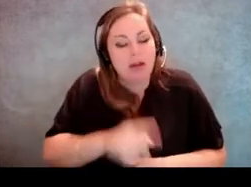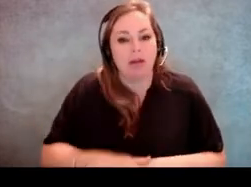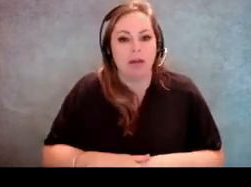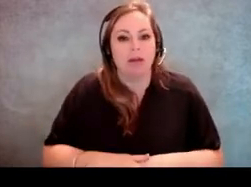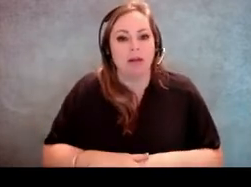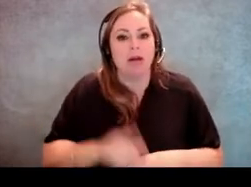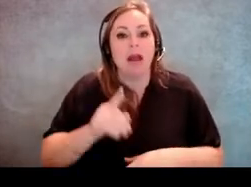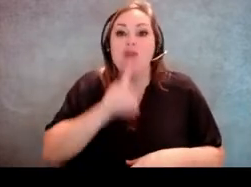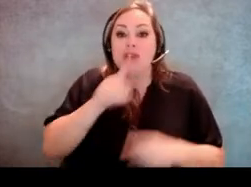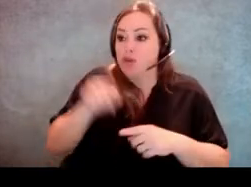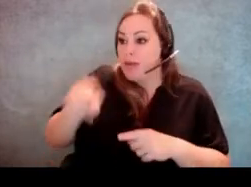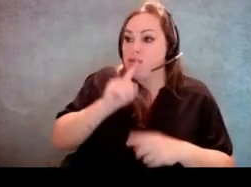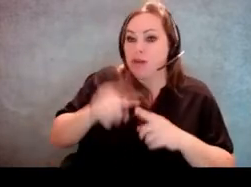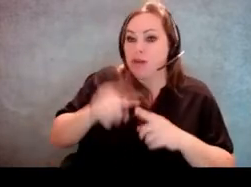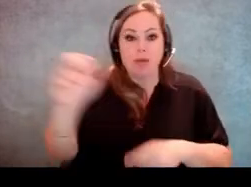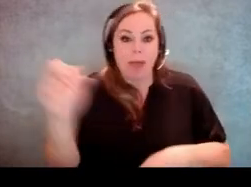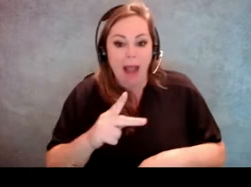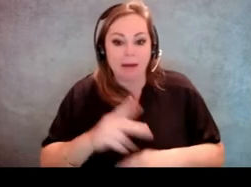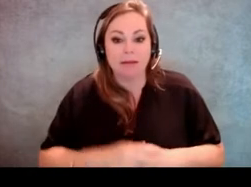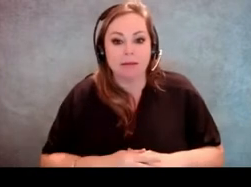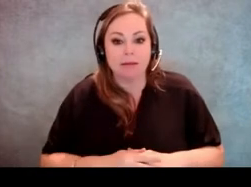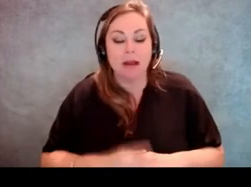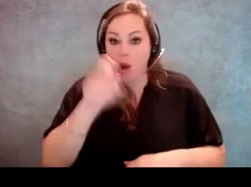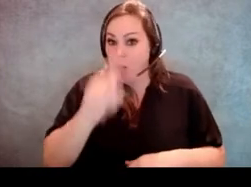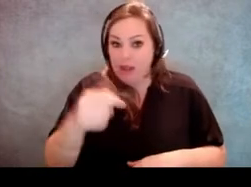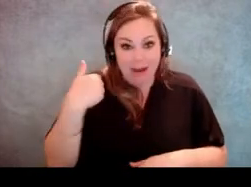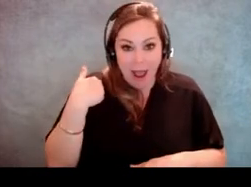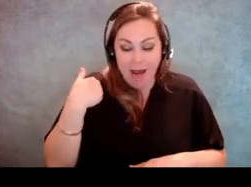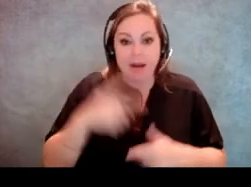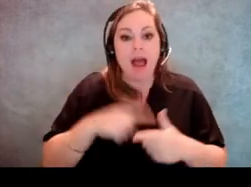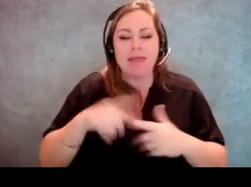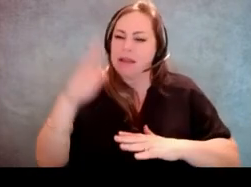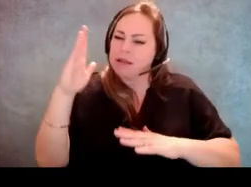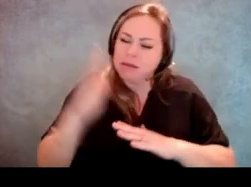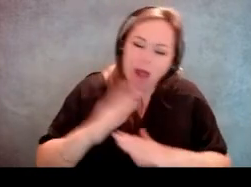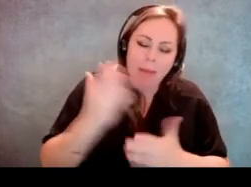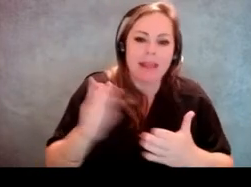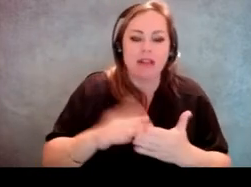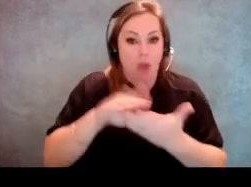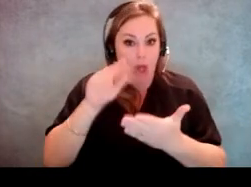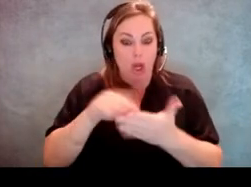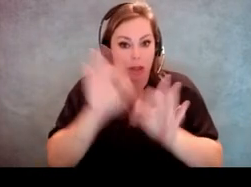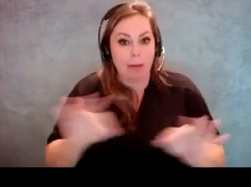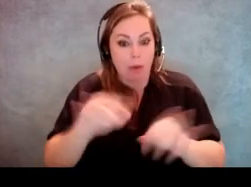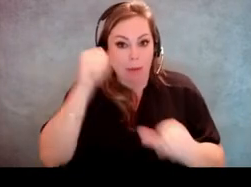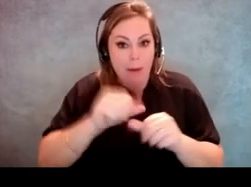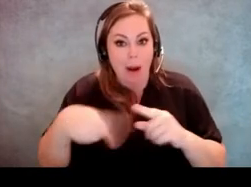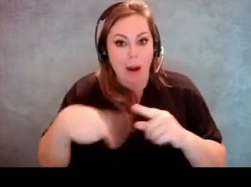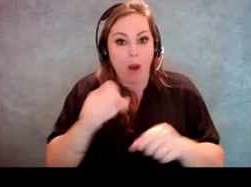They'll be real to you and if you have questions, I think that the number one biggest thing to learn about working with voters with disabilities